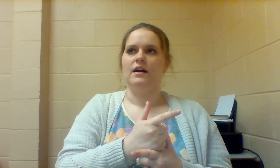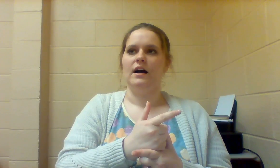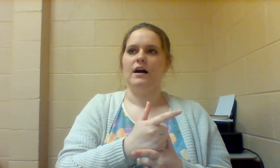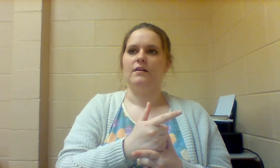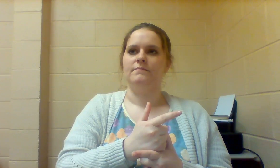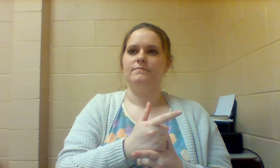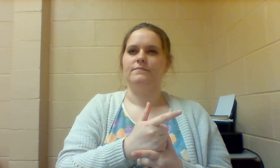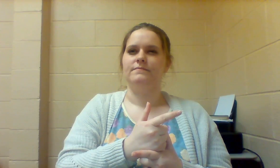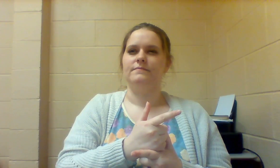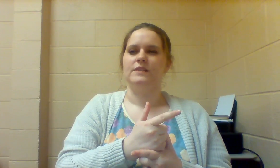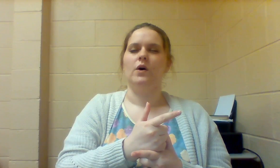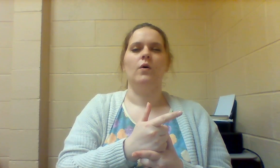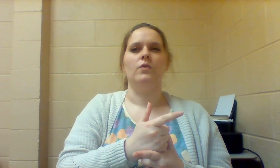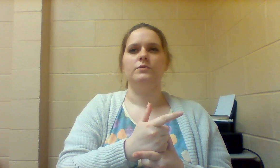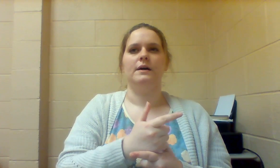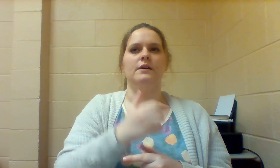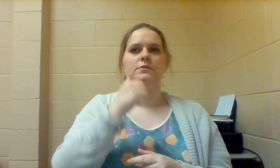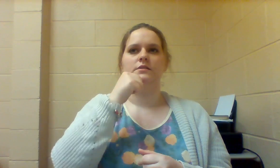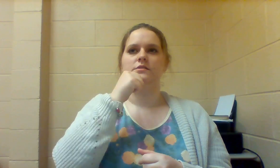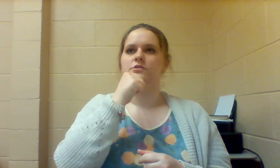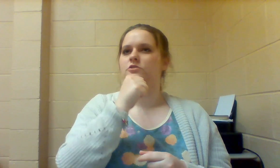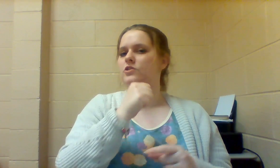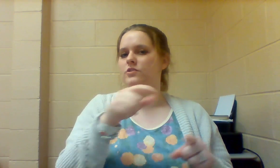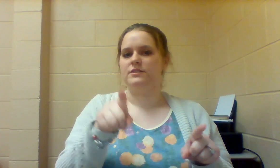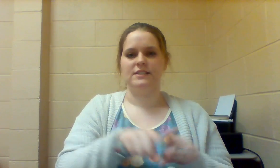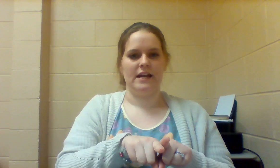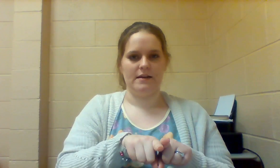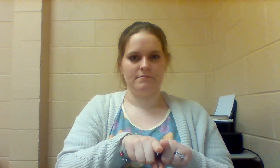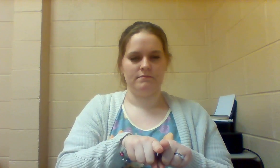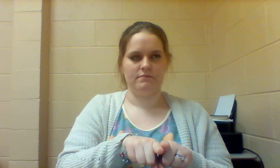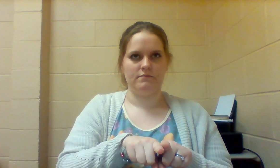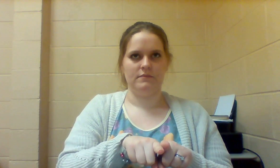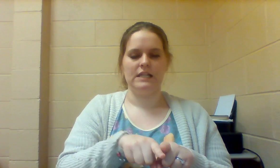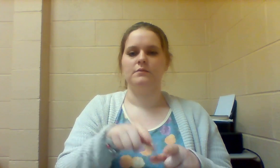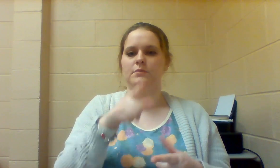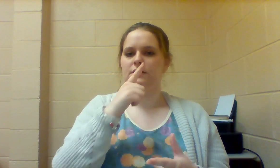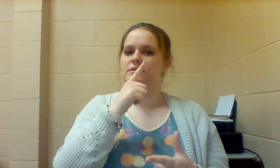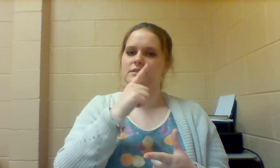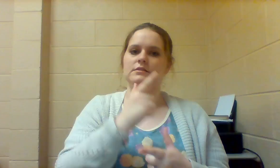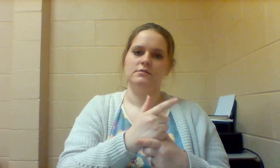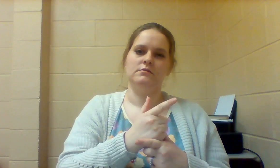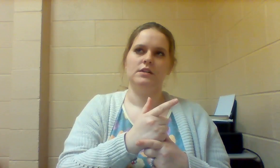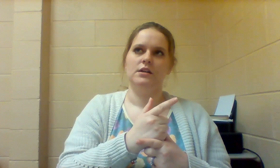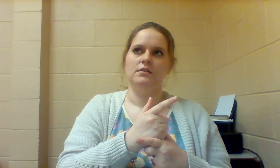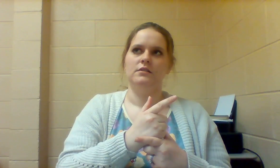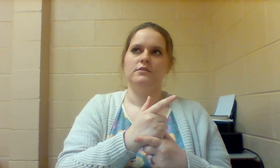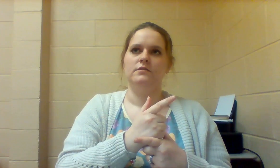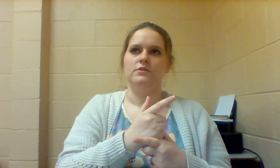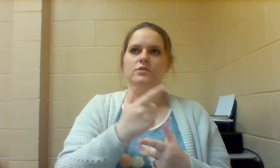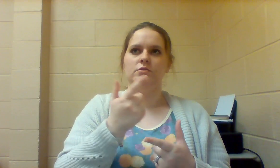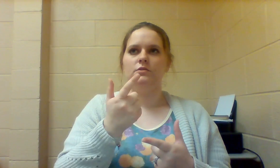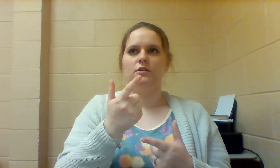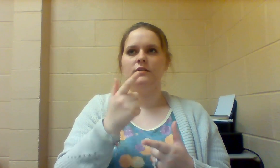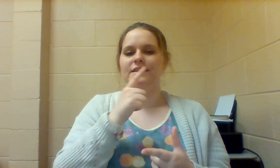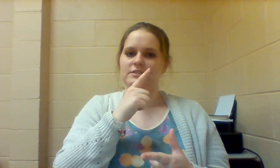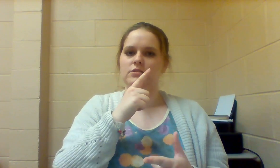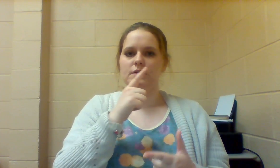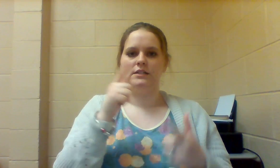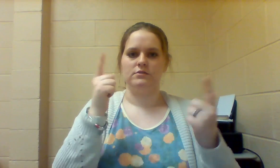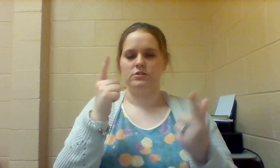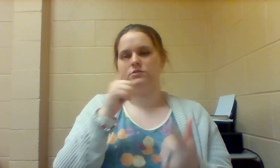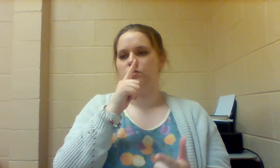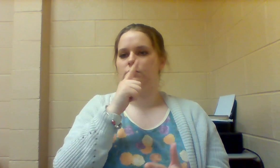the old way was GIRL-SAME but this is the newer, easier way